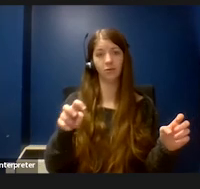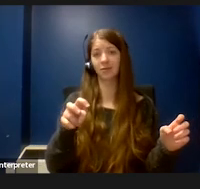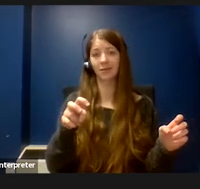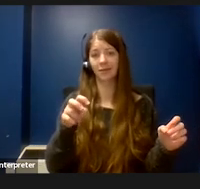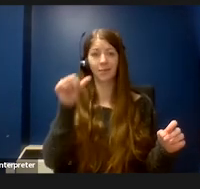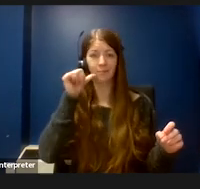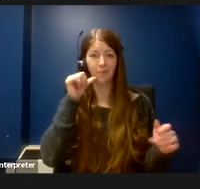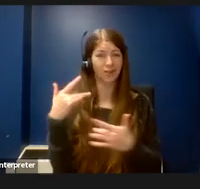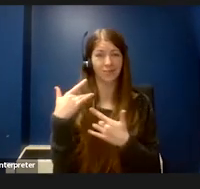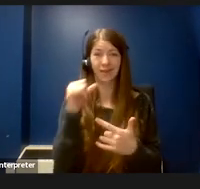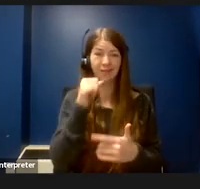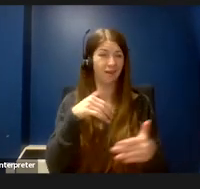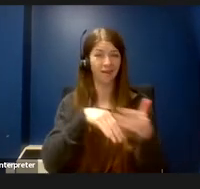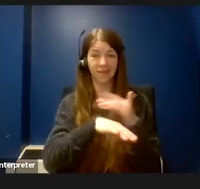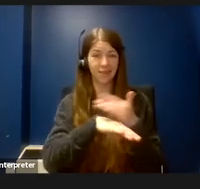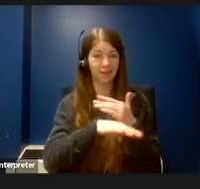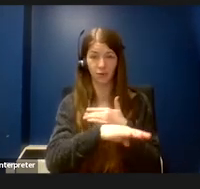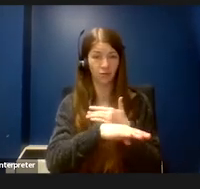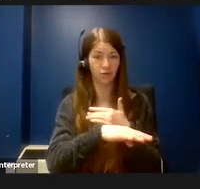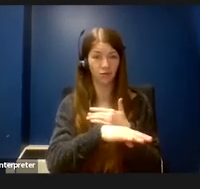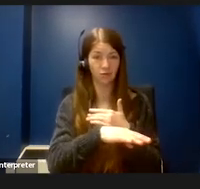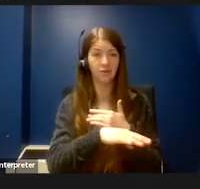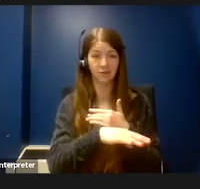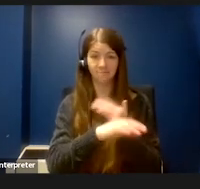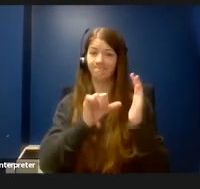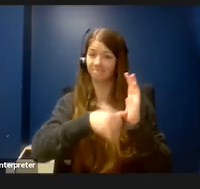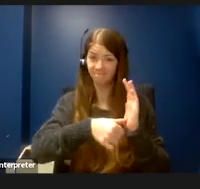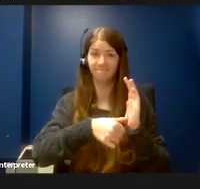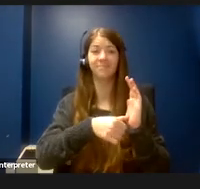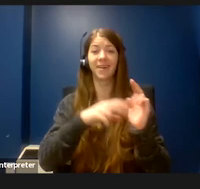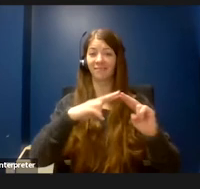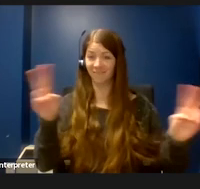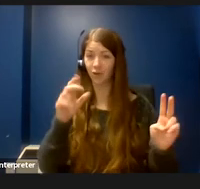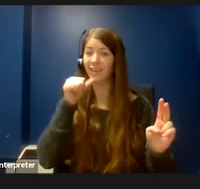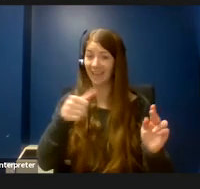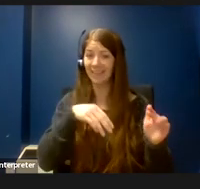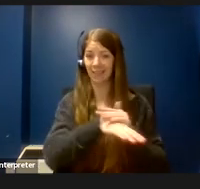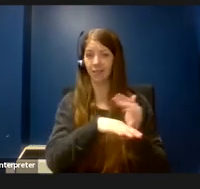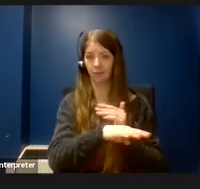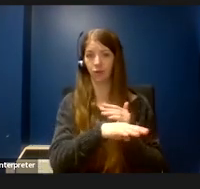and I want to reiterate that they are very inaccessible. Not only are they